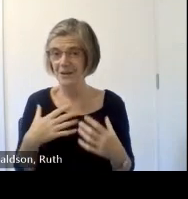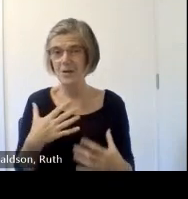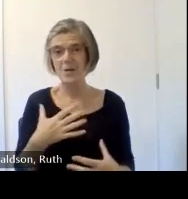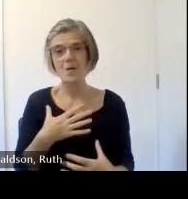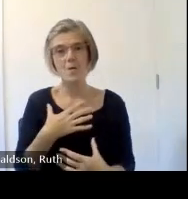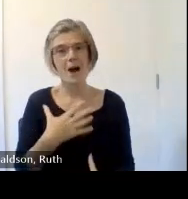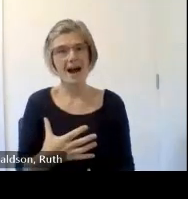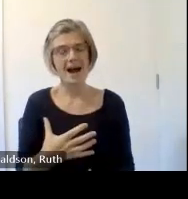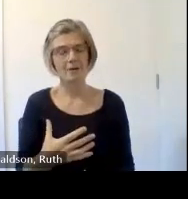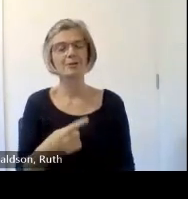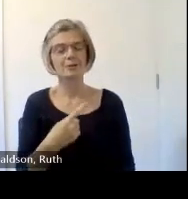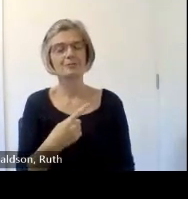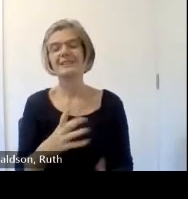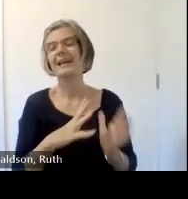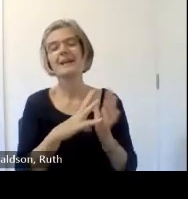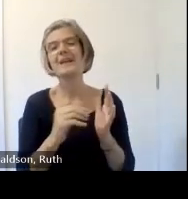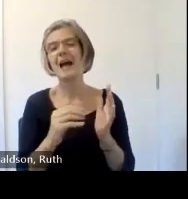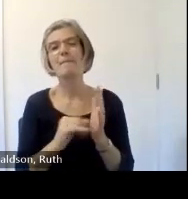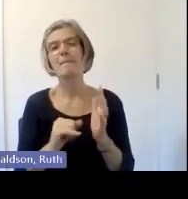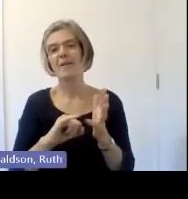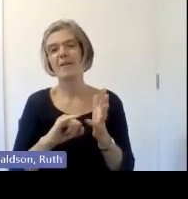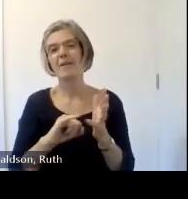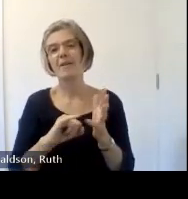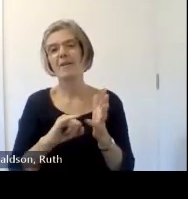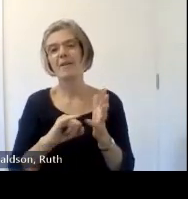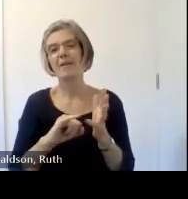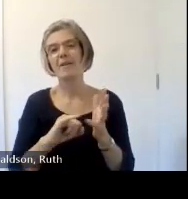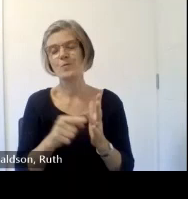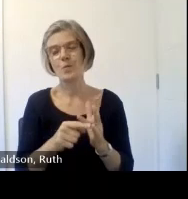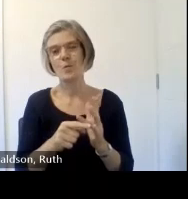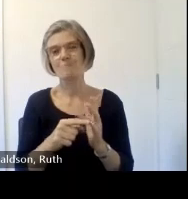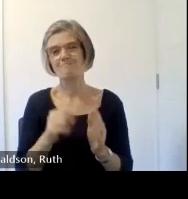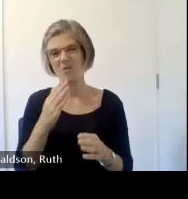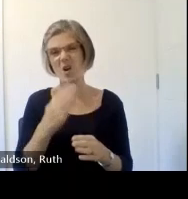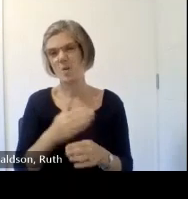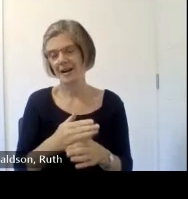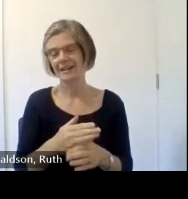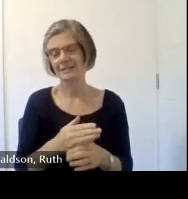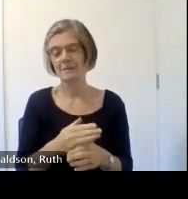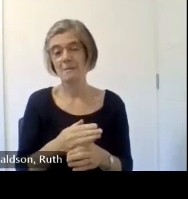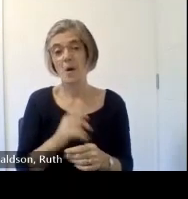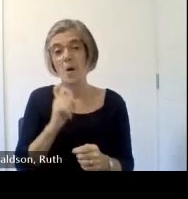warmup for us basically we're going to use Slido throughout the whole day we are going to go oh